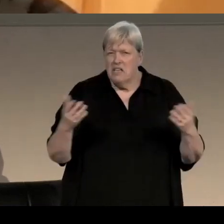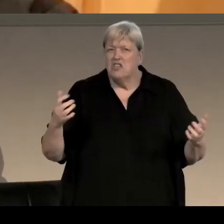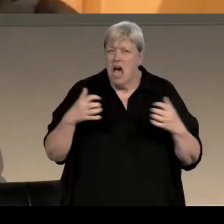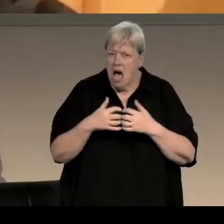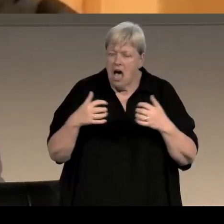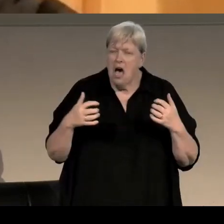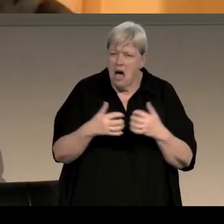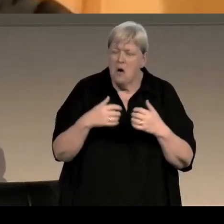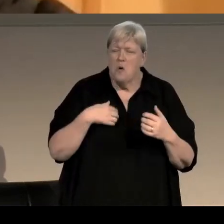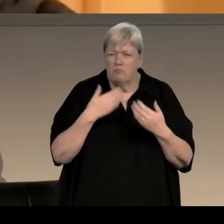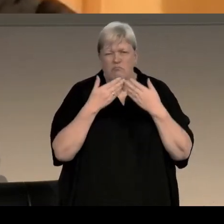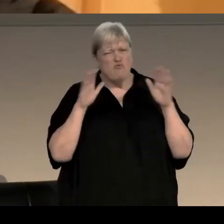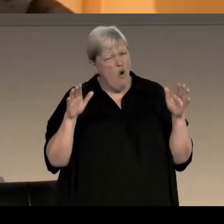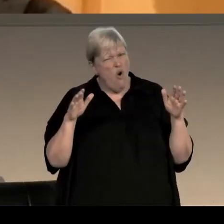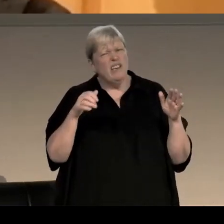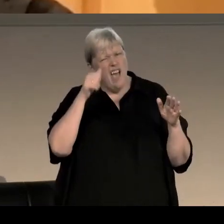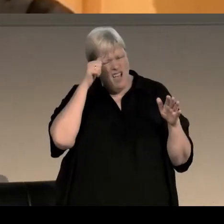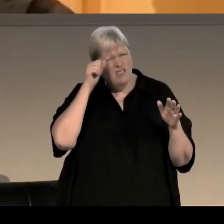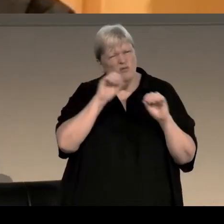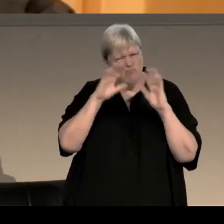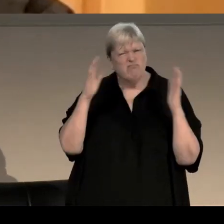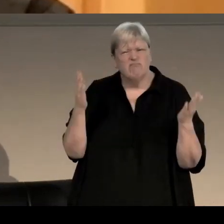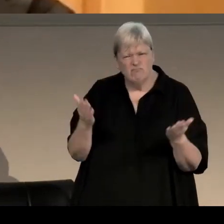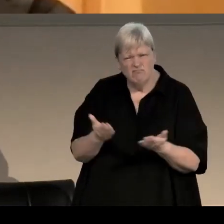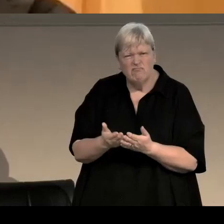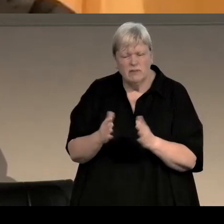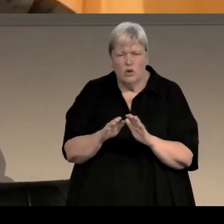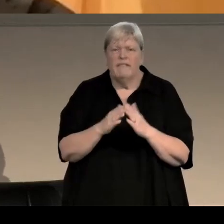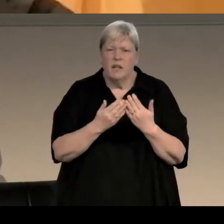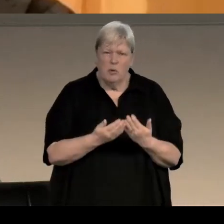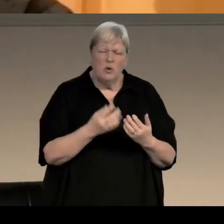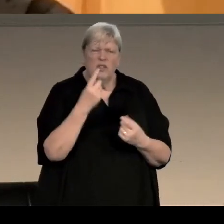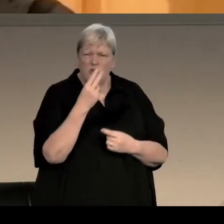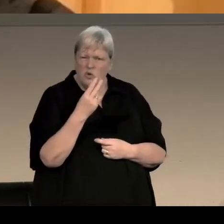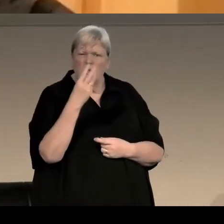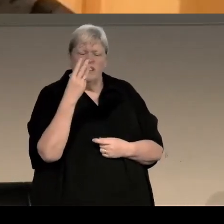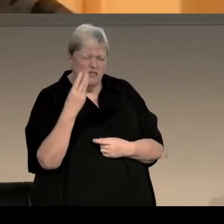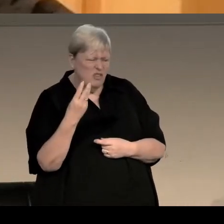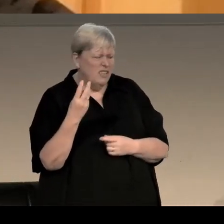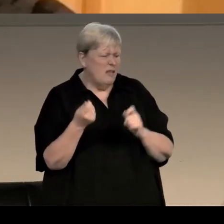broadly speaking it's going to get there, I know the world of the book, and I usually know two or three crucial turning points,